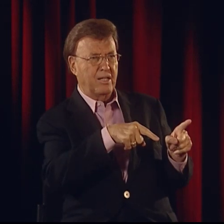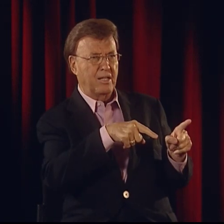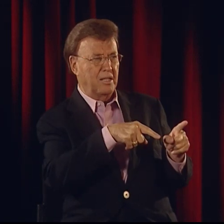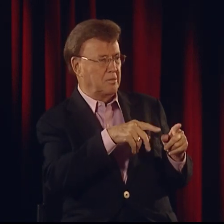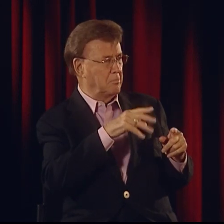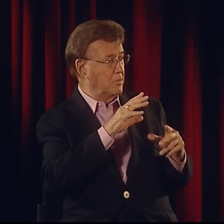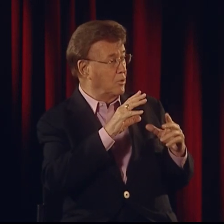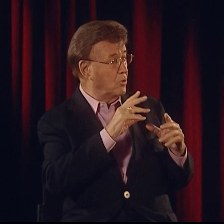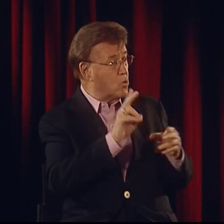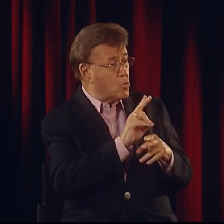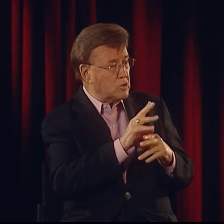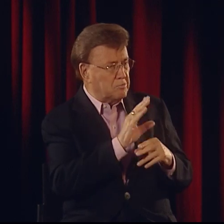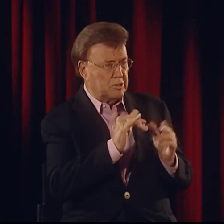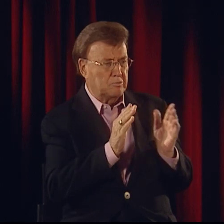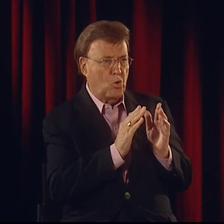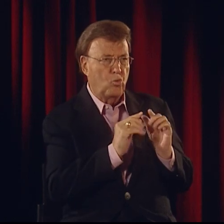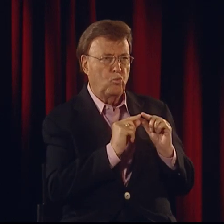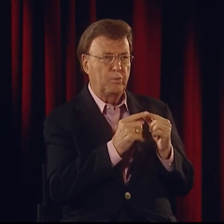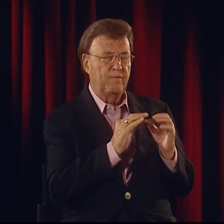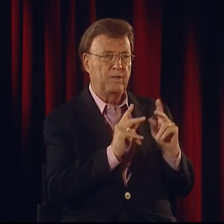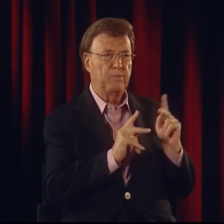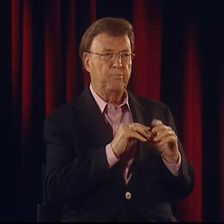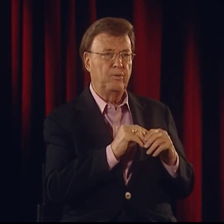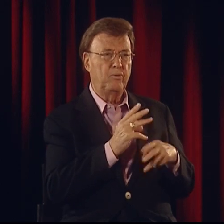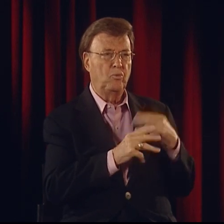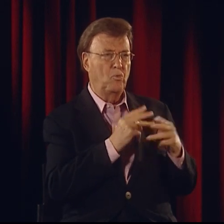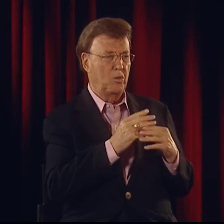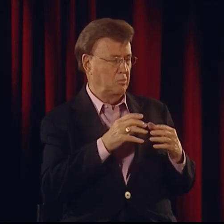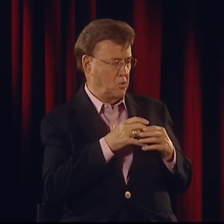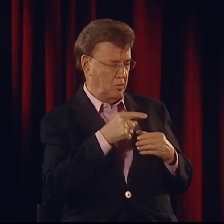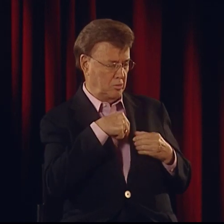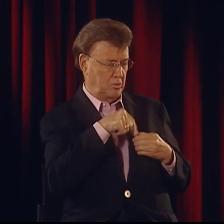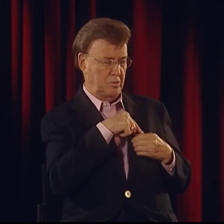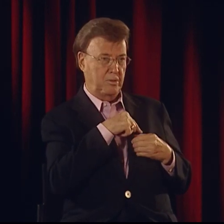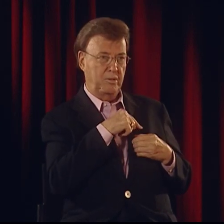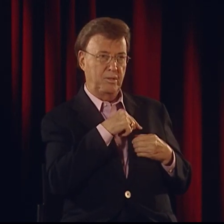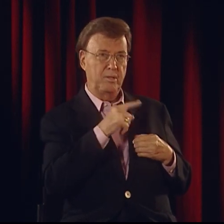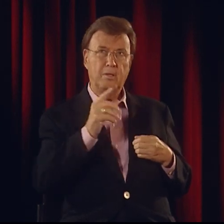Sign language was different - it's the language of a very small group of people.